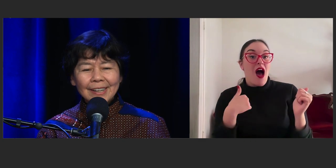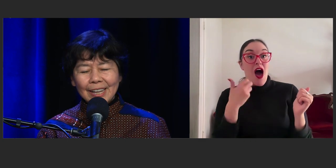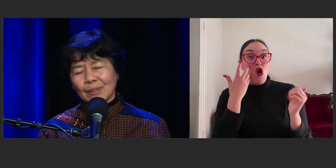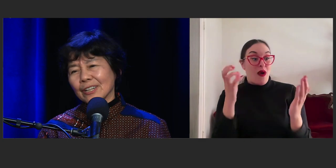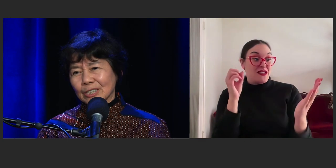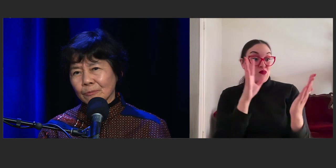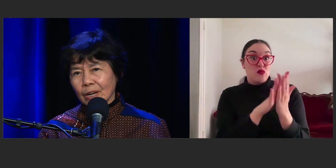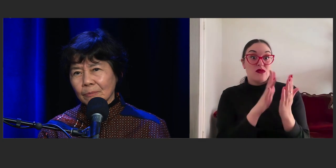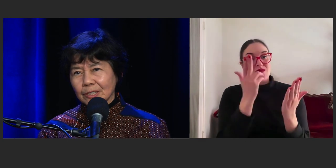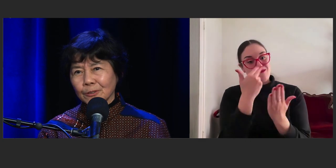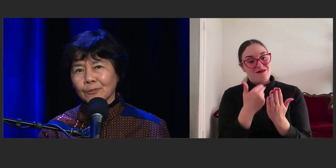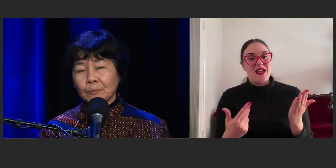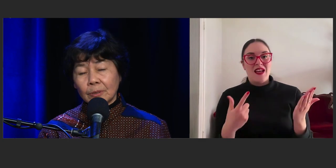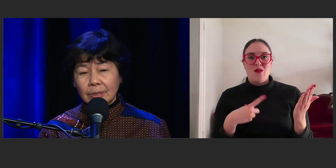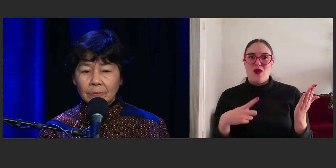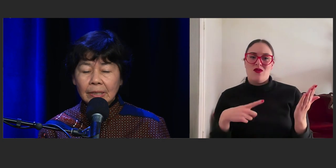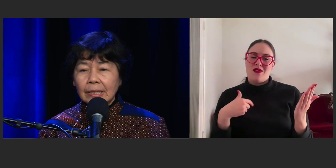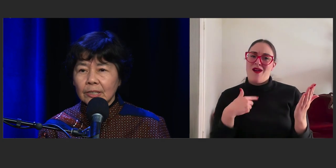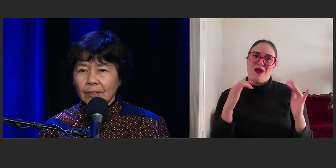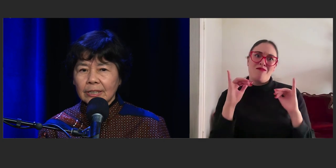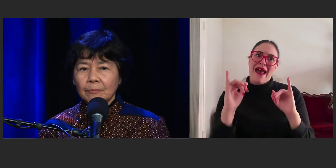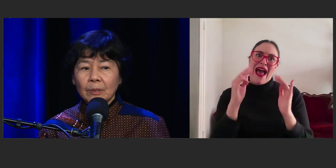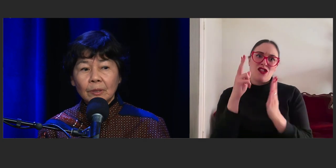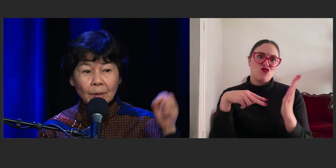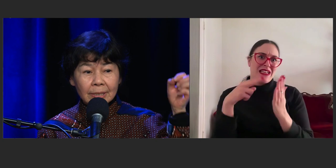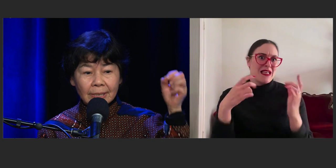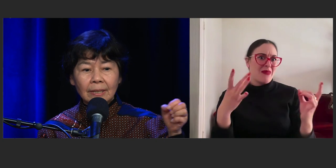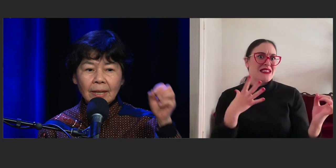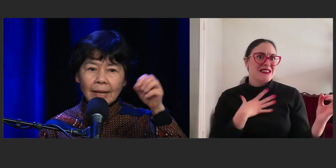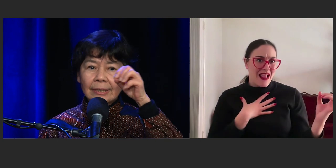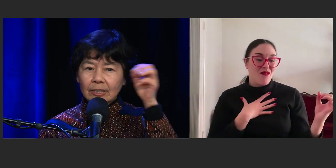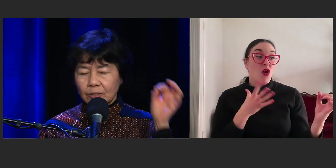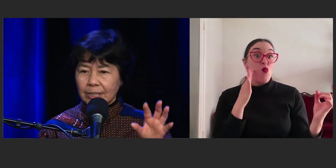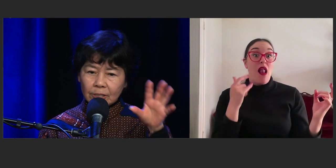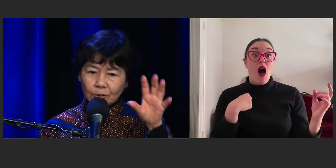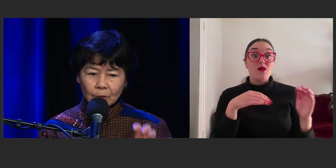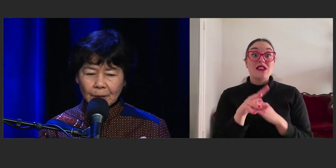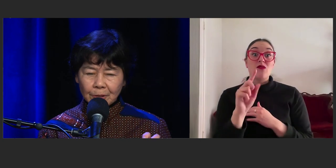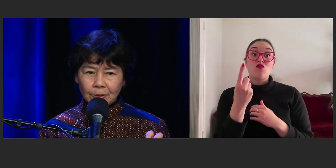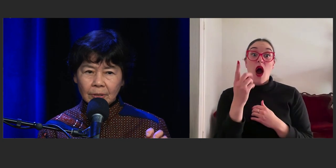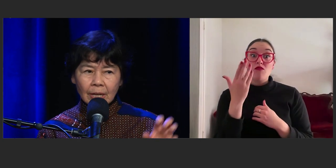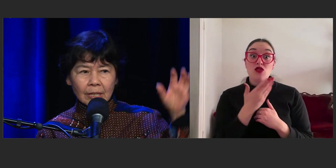And when I was in primary school, the books that really attracted me were the ones that had the illustrations all the way through,